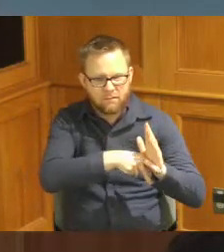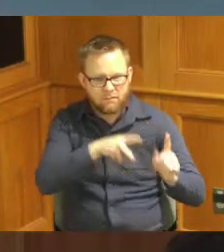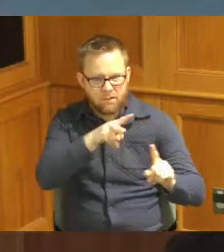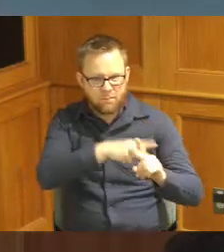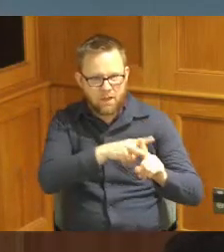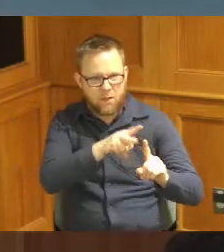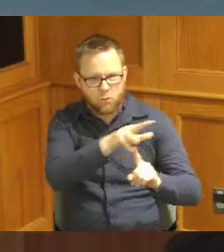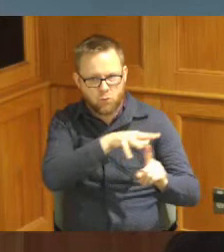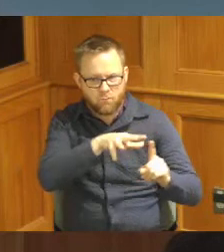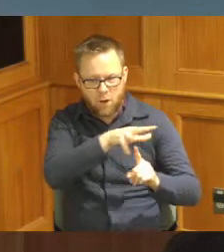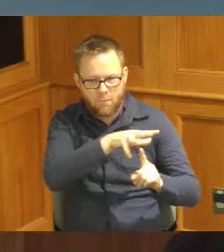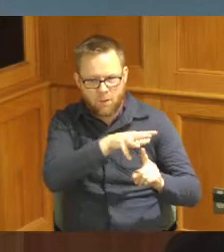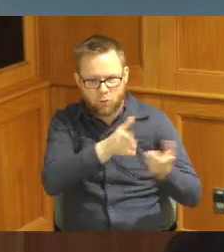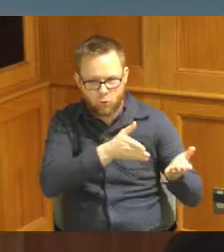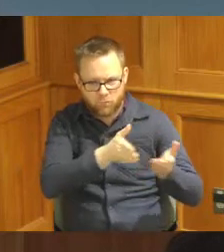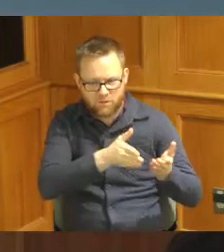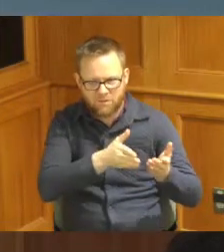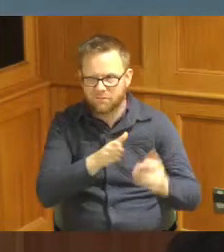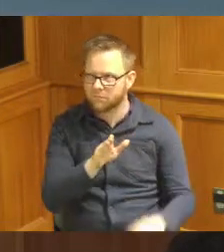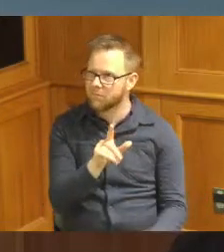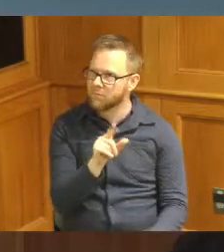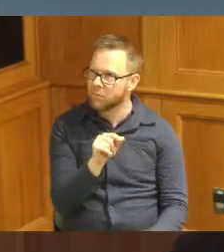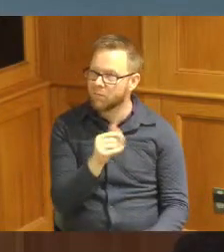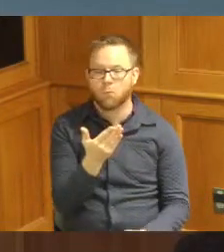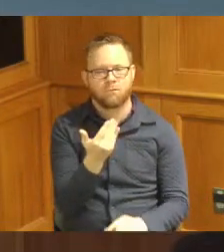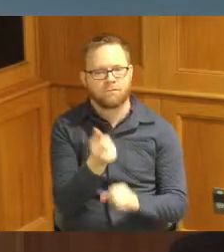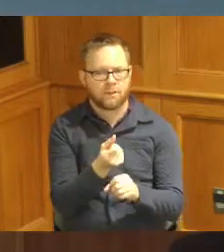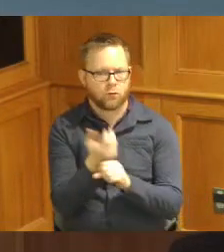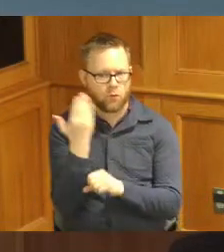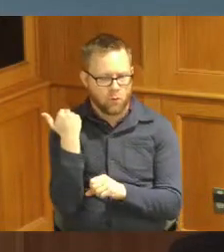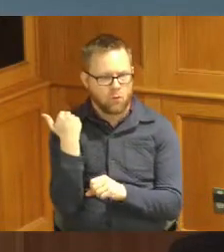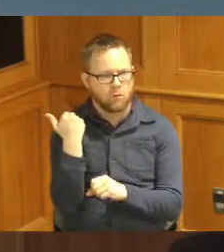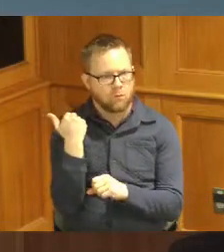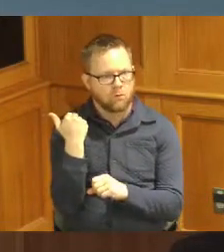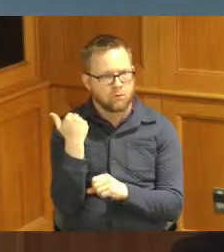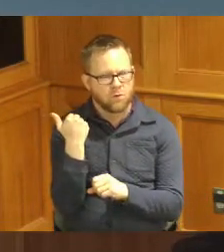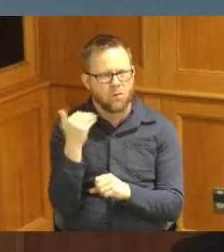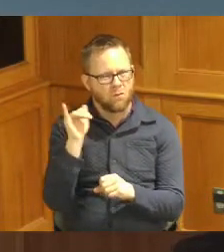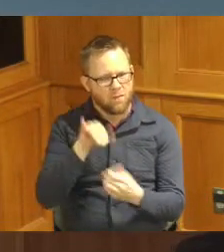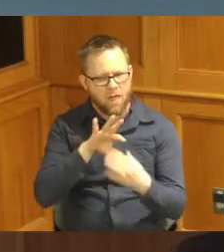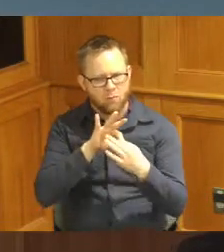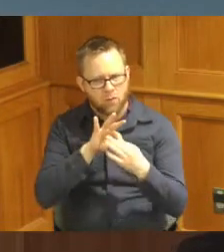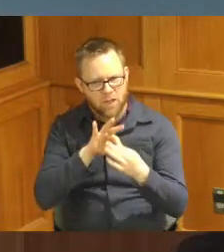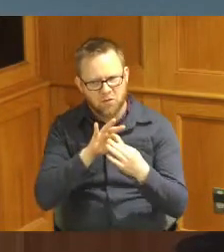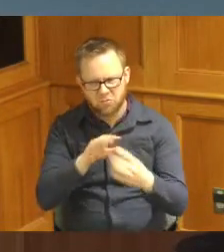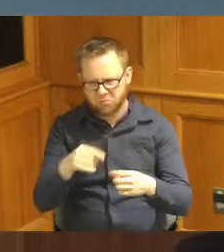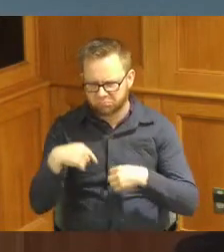policies about 20 by about 15 years from now so there's been a relationship within the Departments